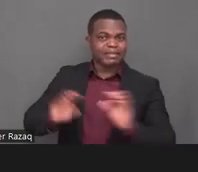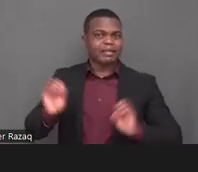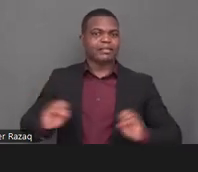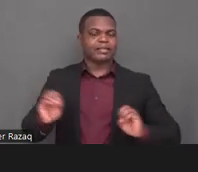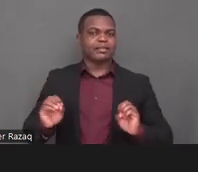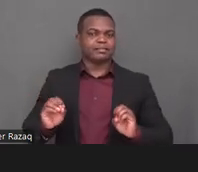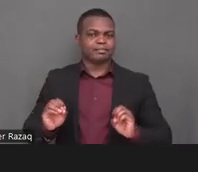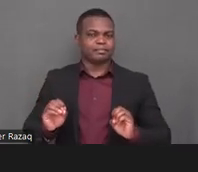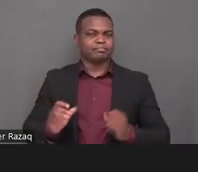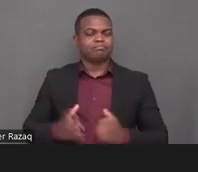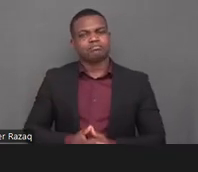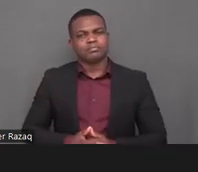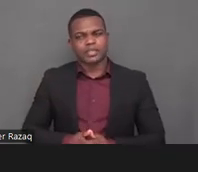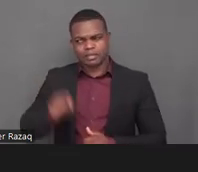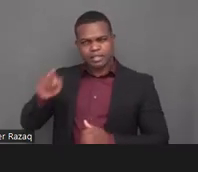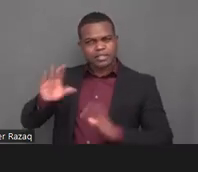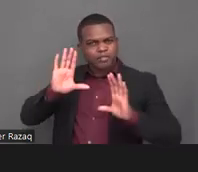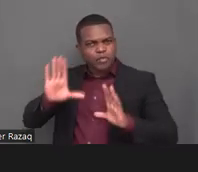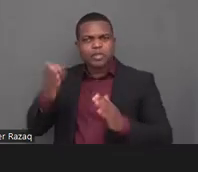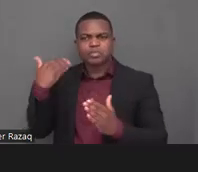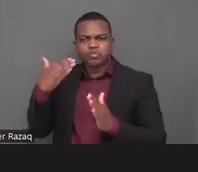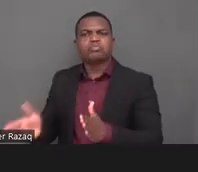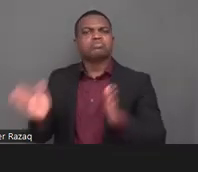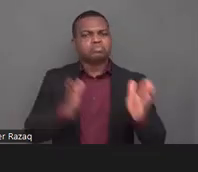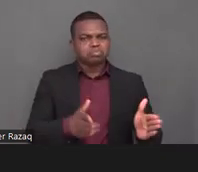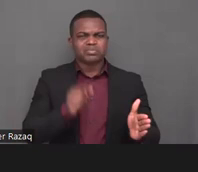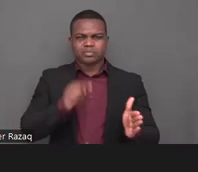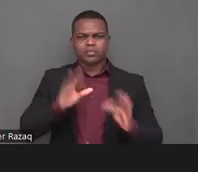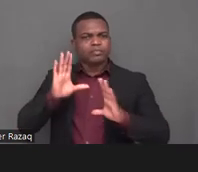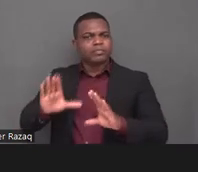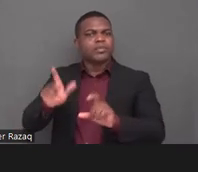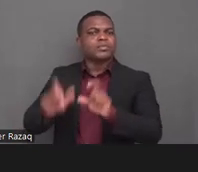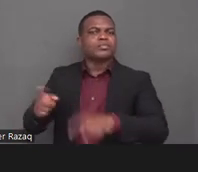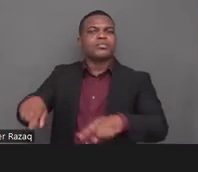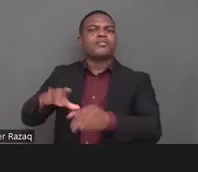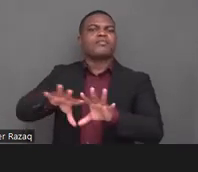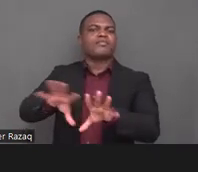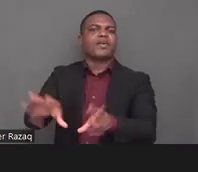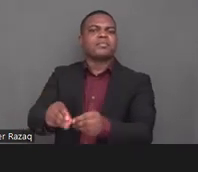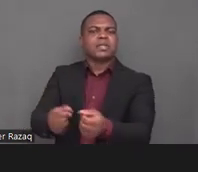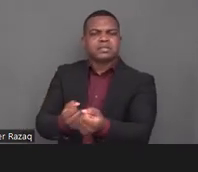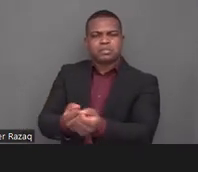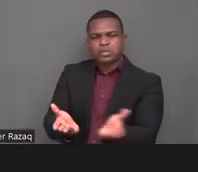processes did not acknowledge that institutionalization is a moral and legal wrong